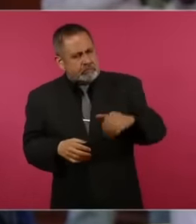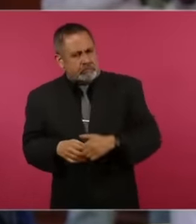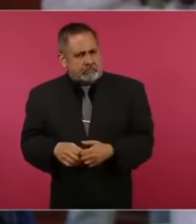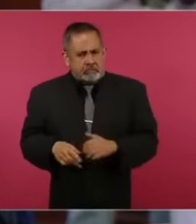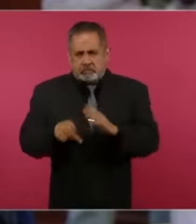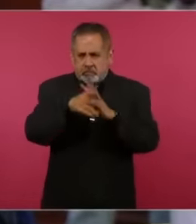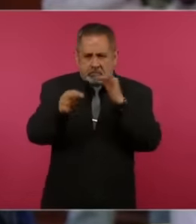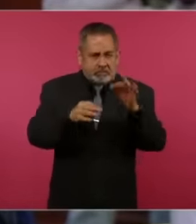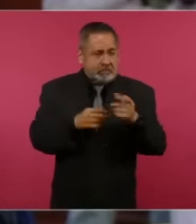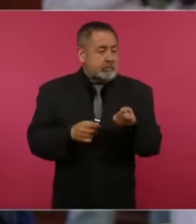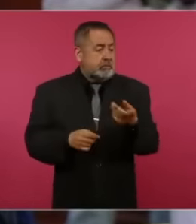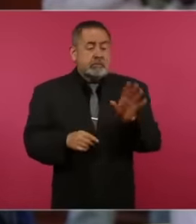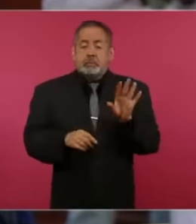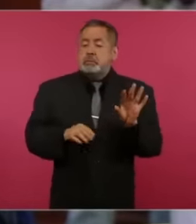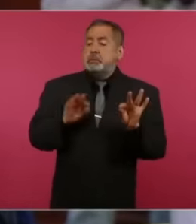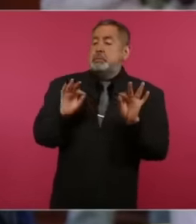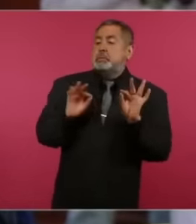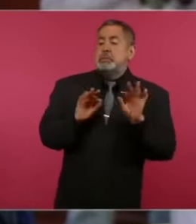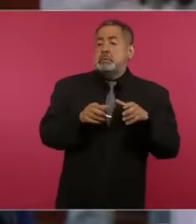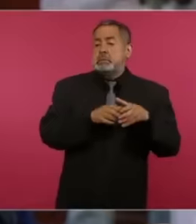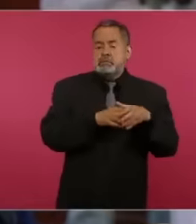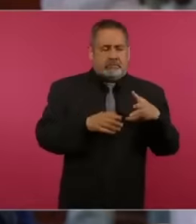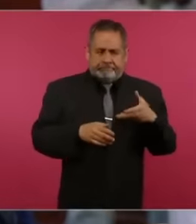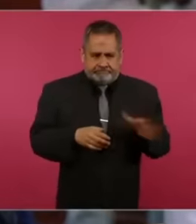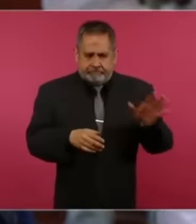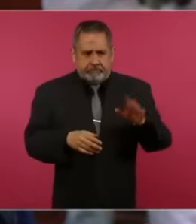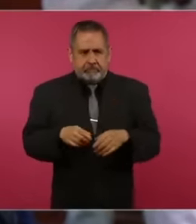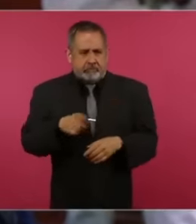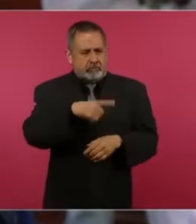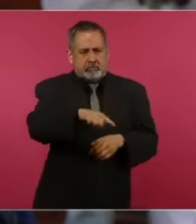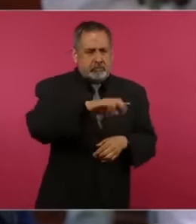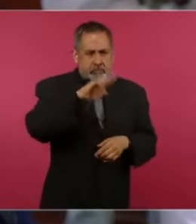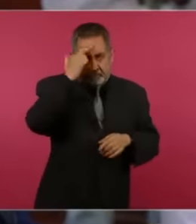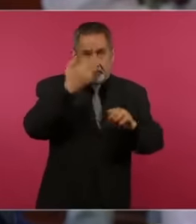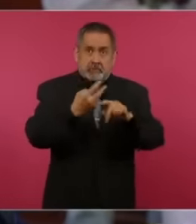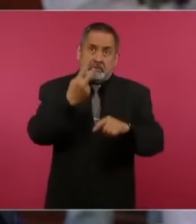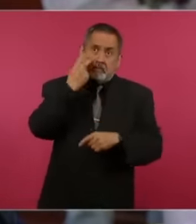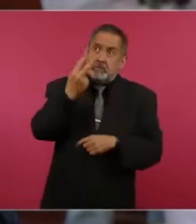selective in our country but apart from that they don't remember the past anymore. It seems that